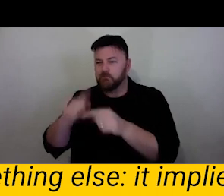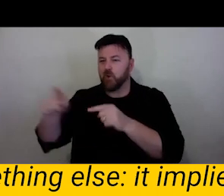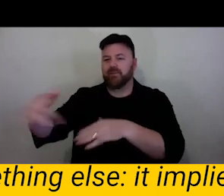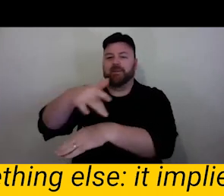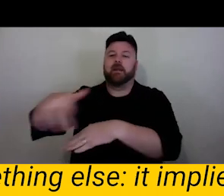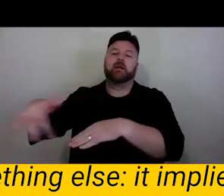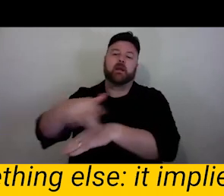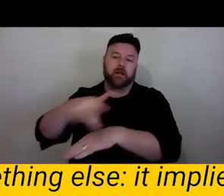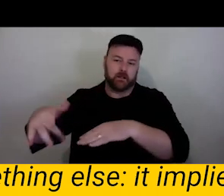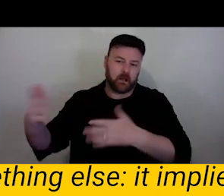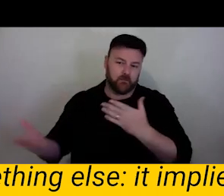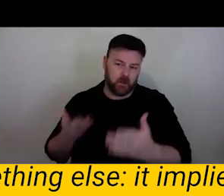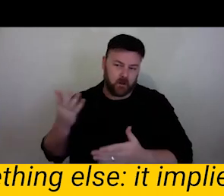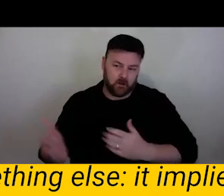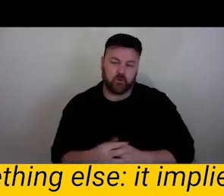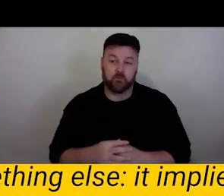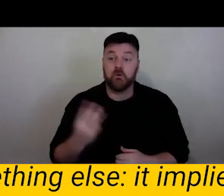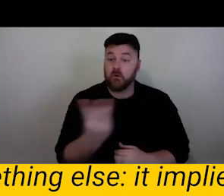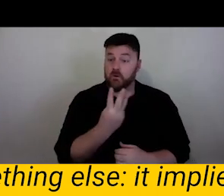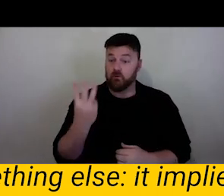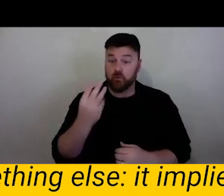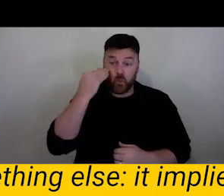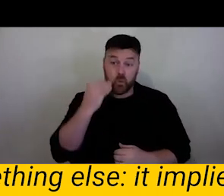So you Genia, Mish and myself had never worked on a